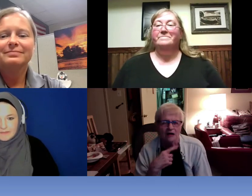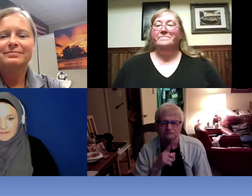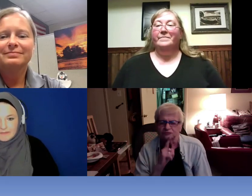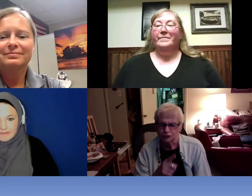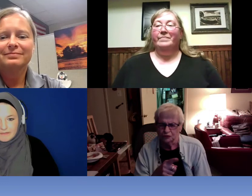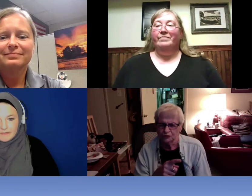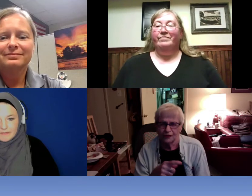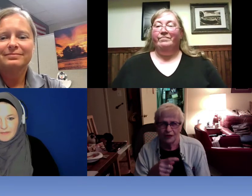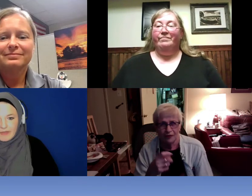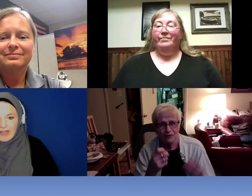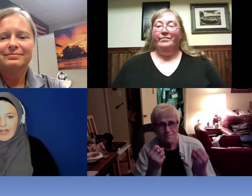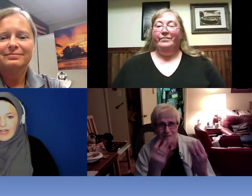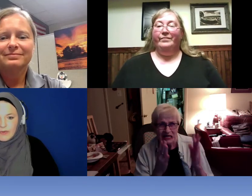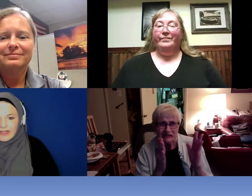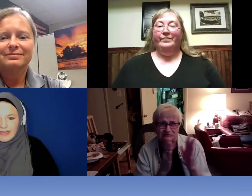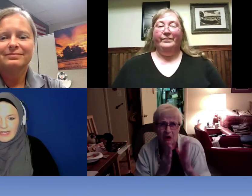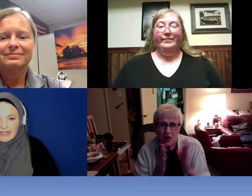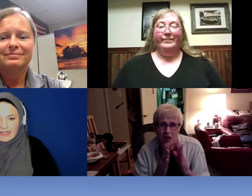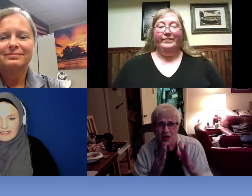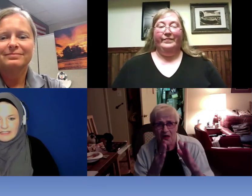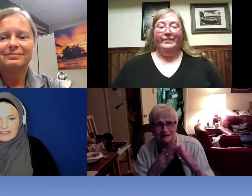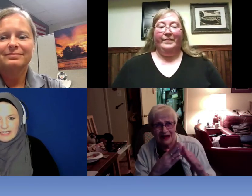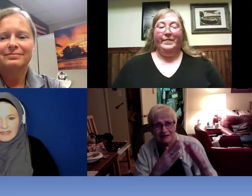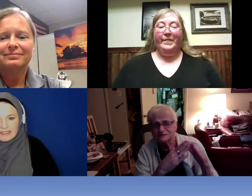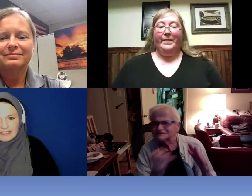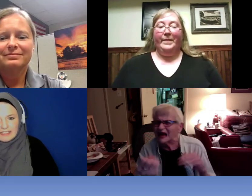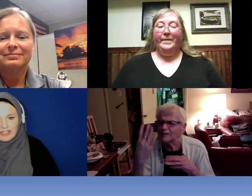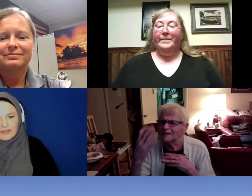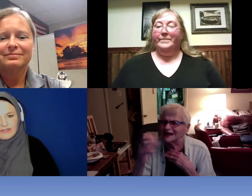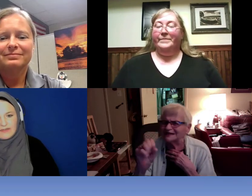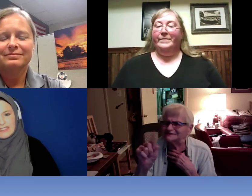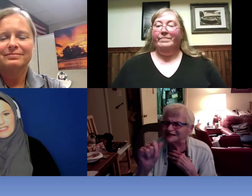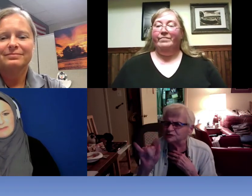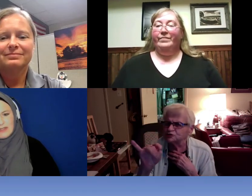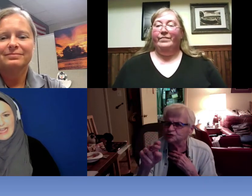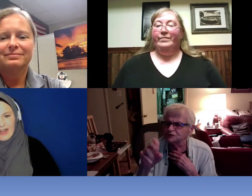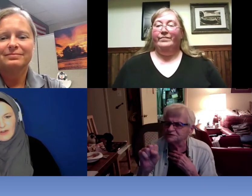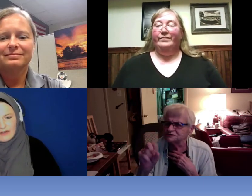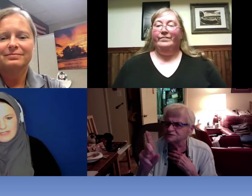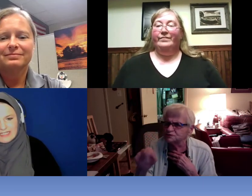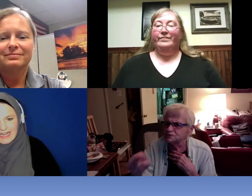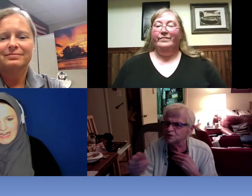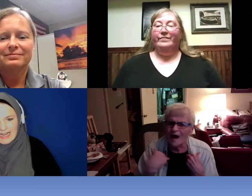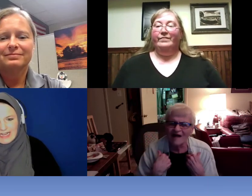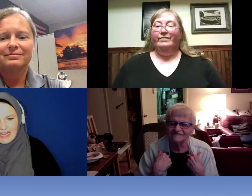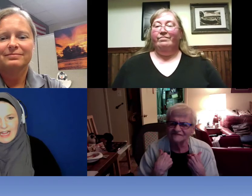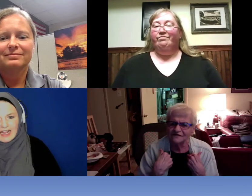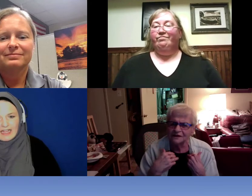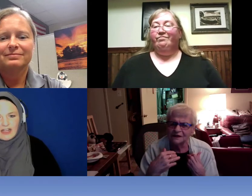I really you know it's a small town I would say you